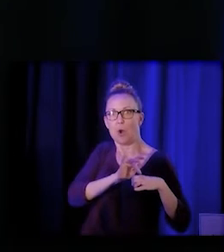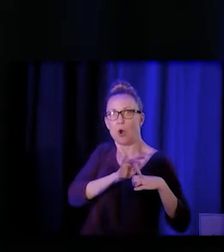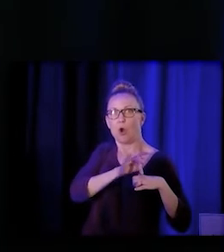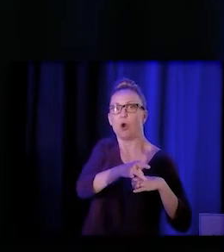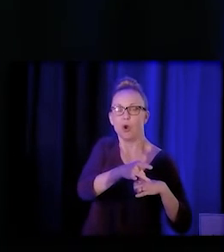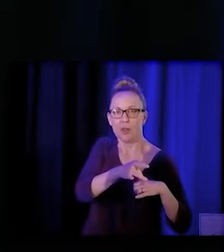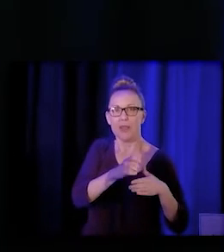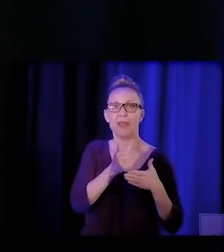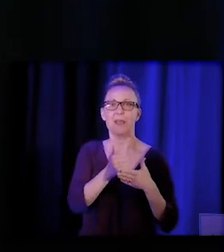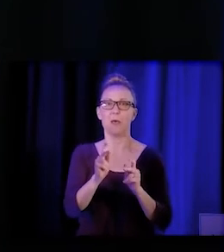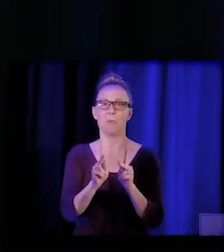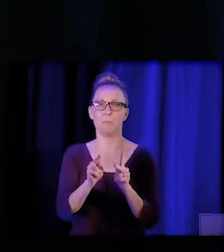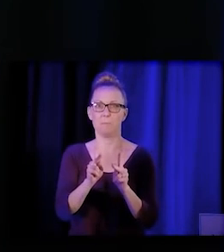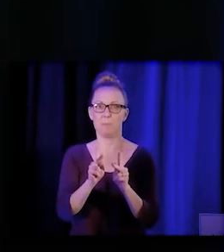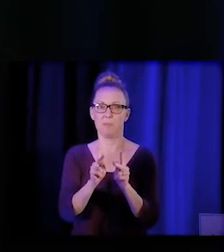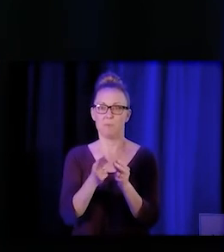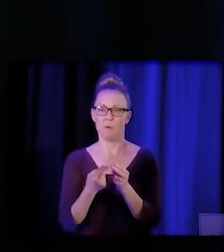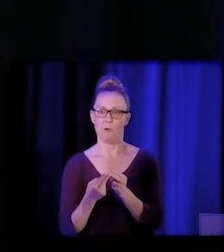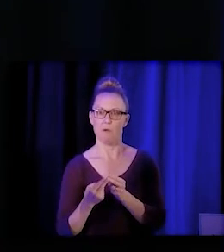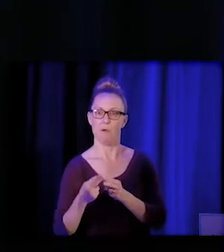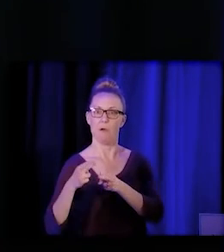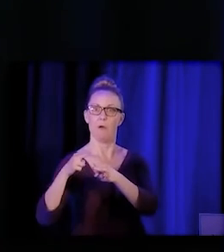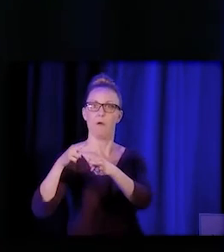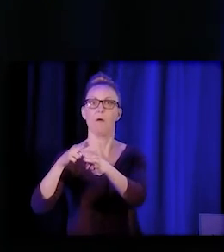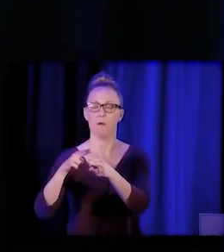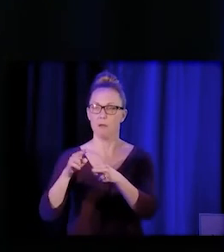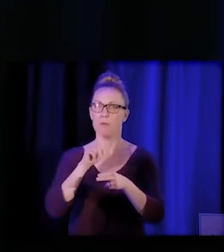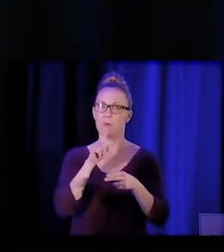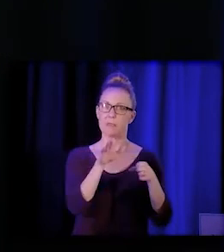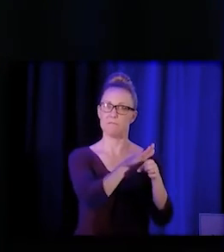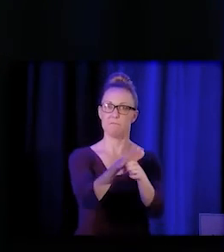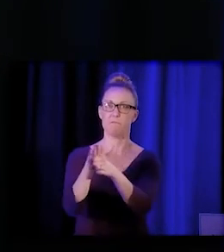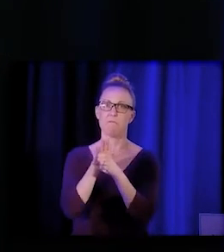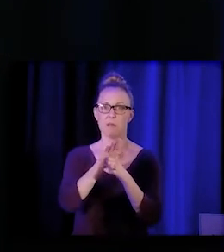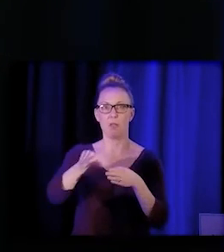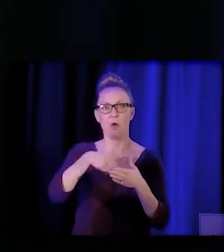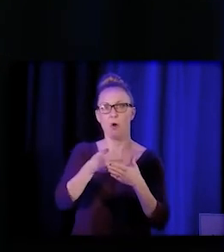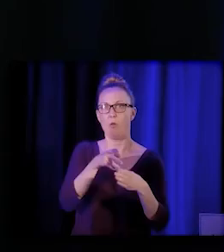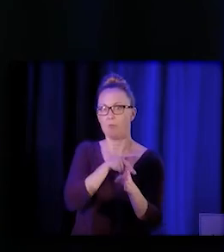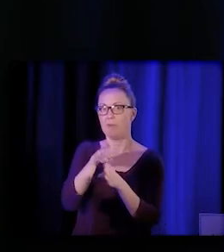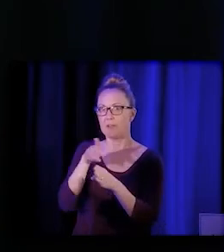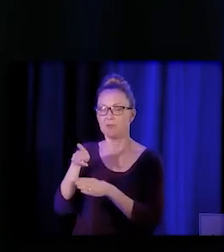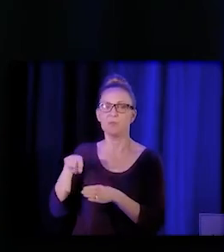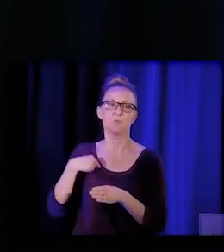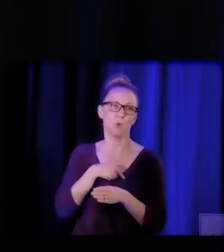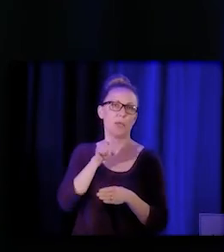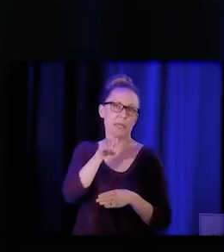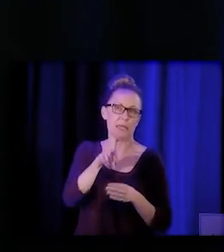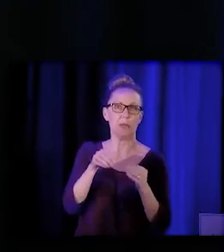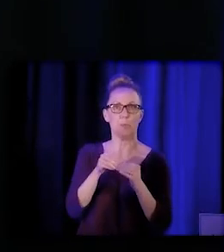and fill out all these other professions where we need more black and latino providers, so.